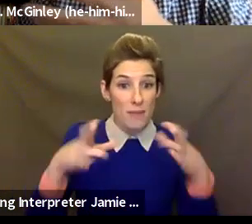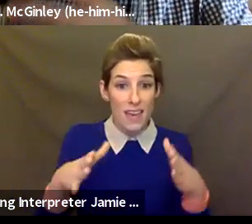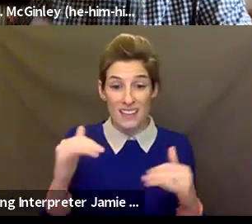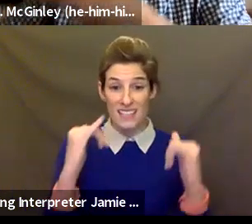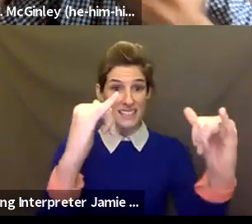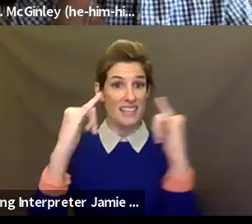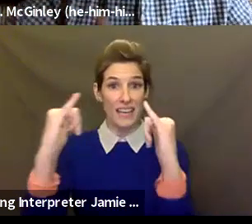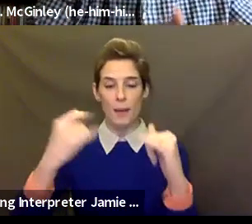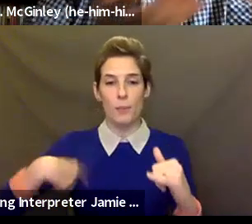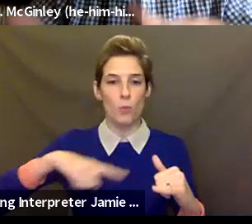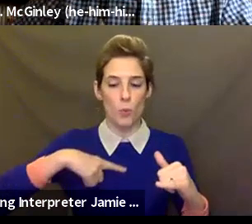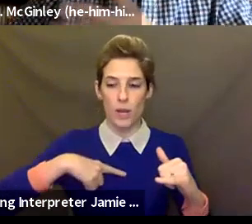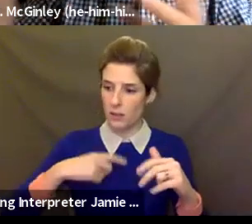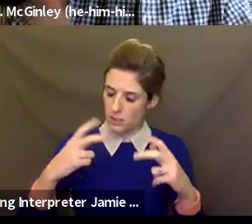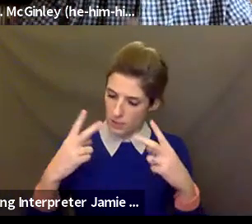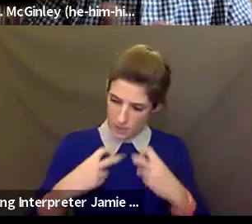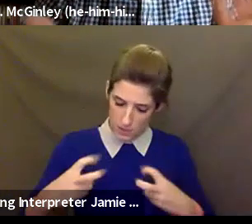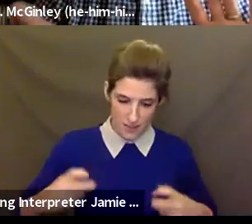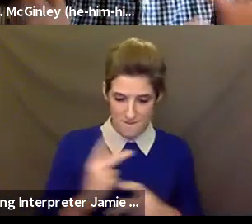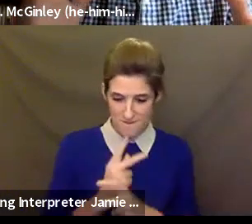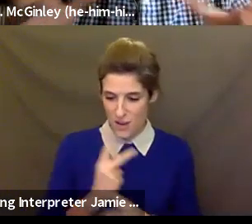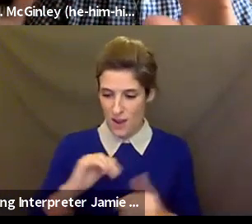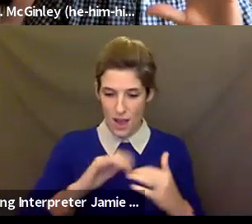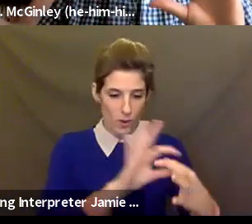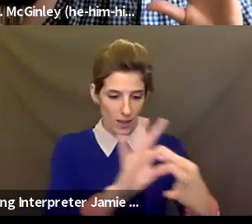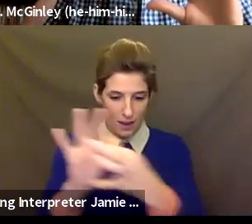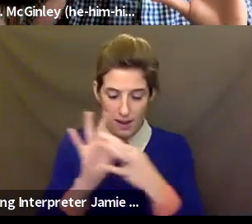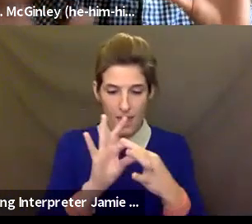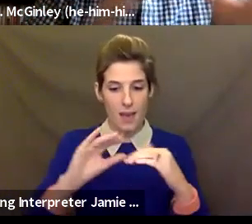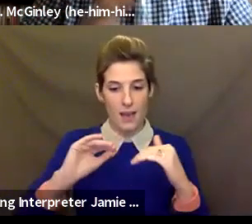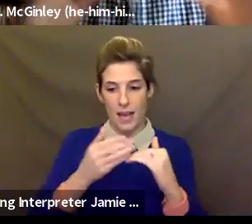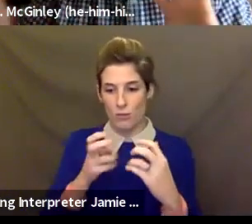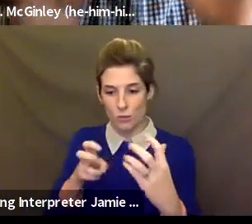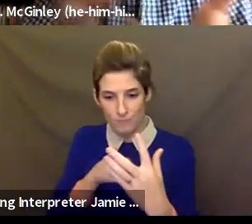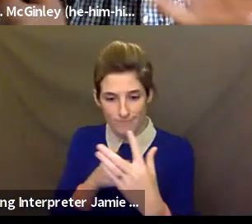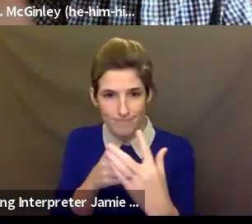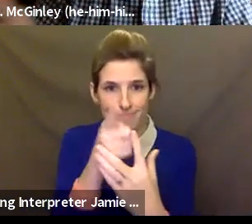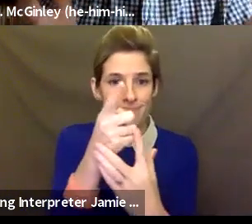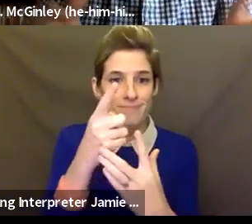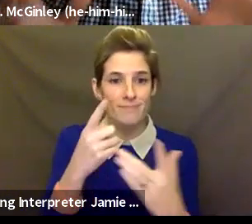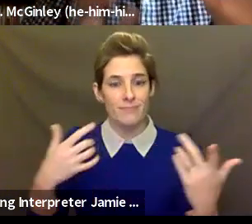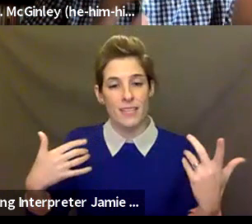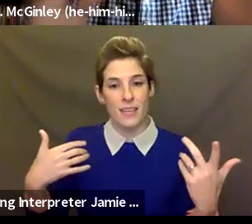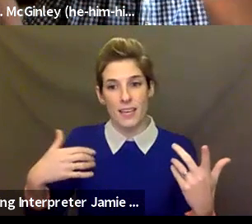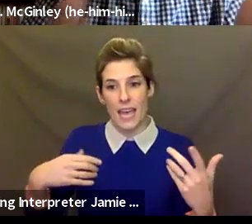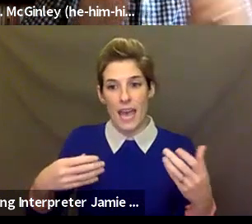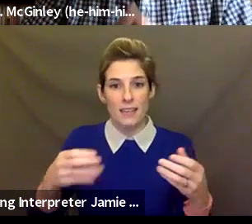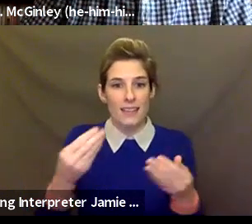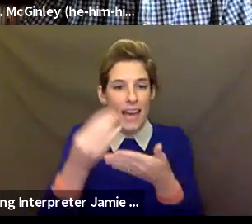finding ways of connecting throughout and finding ways of, you know, exchanging, just like we are today, some of the new